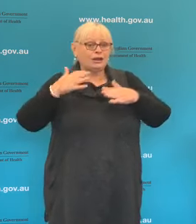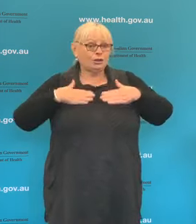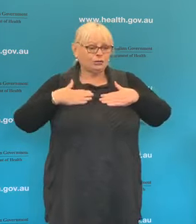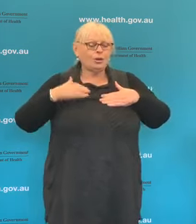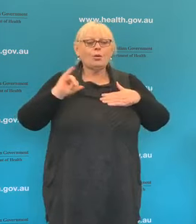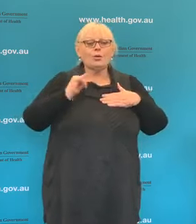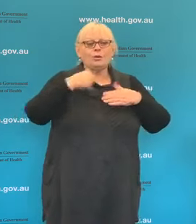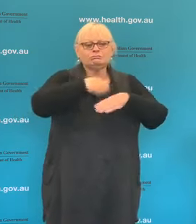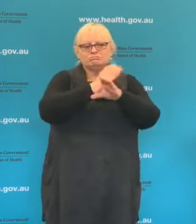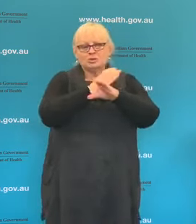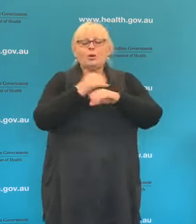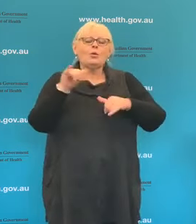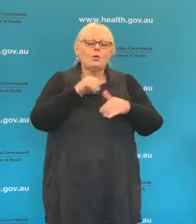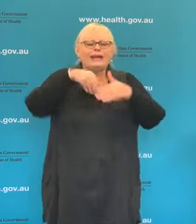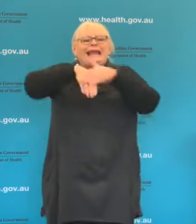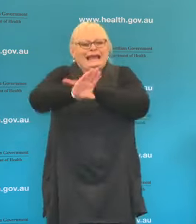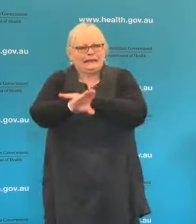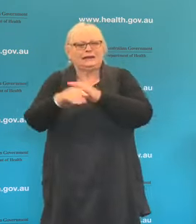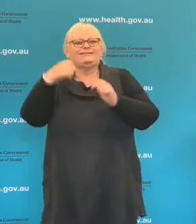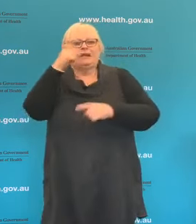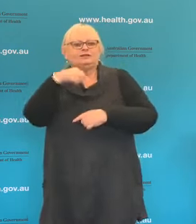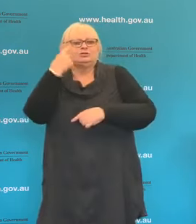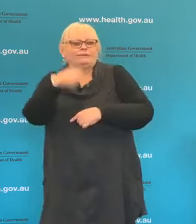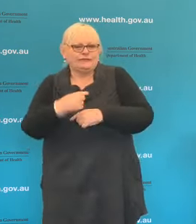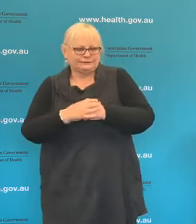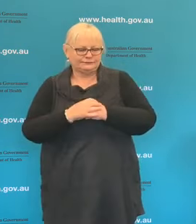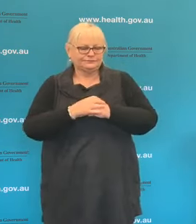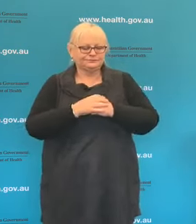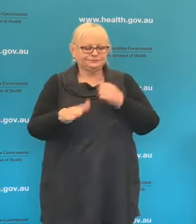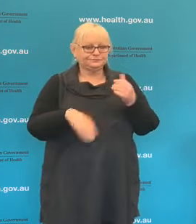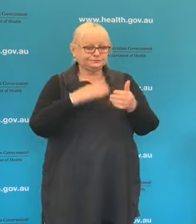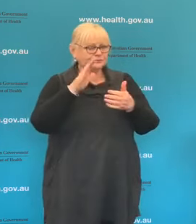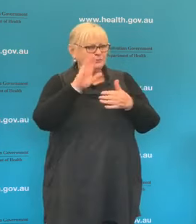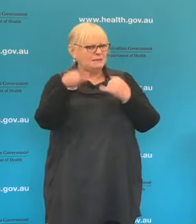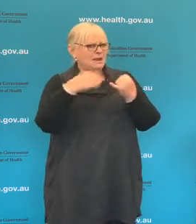consultation is required. And this brings me to my final point which is about the